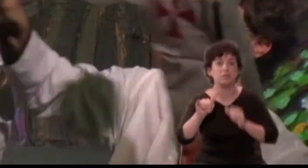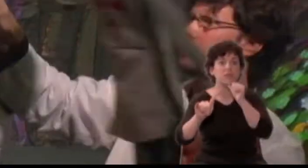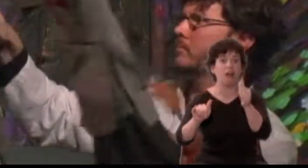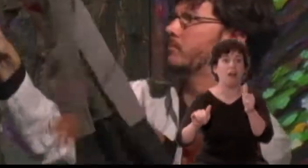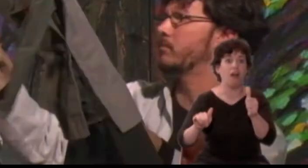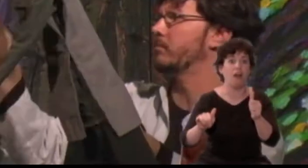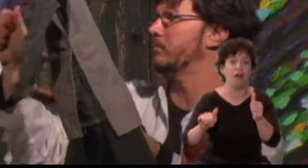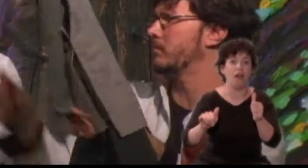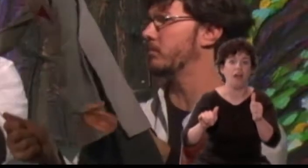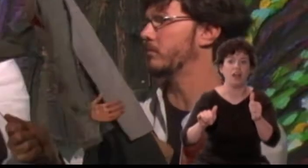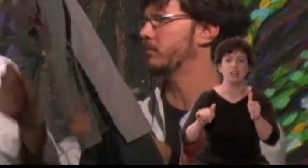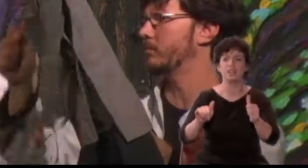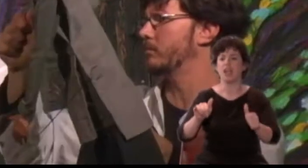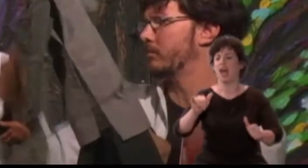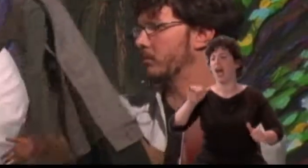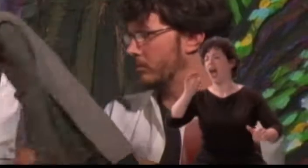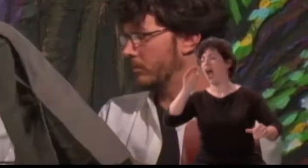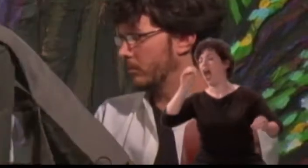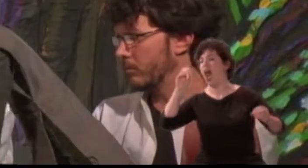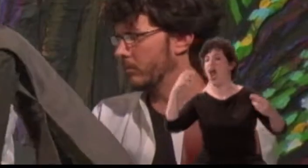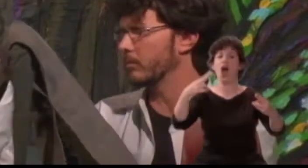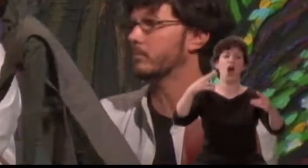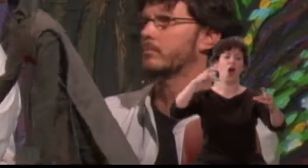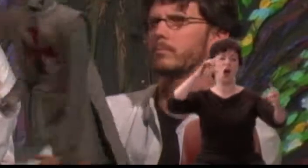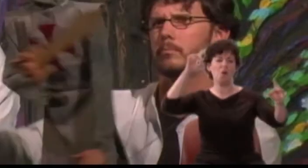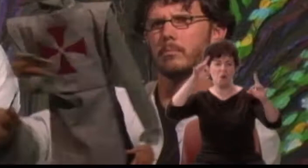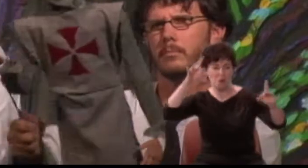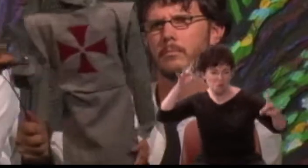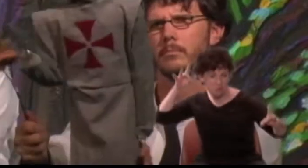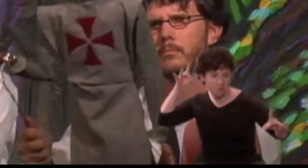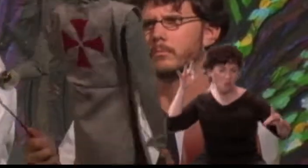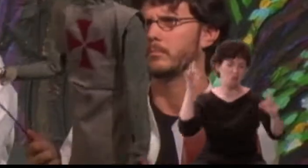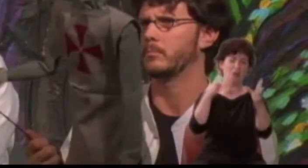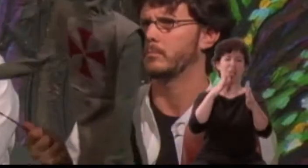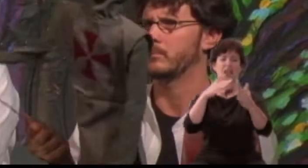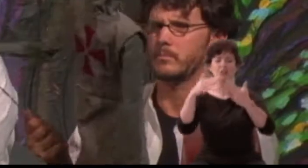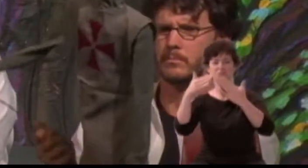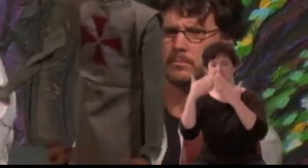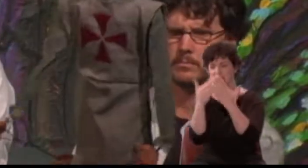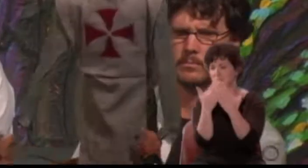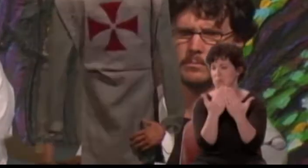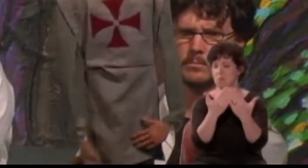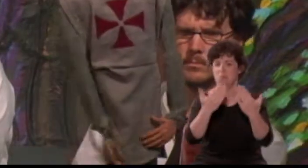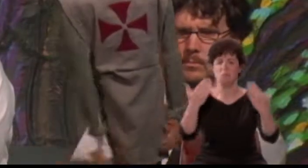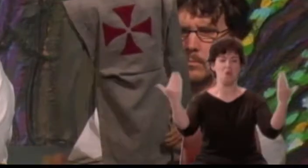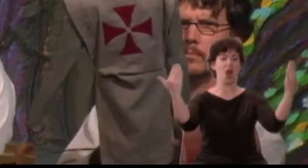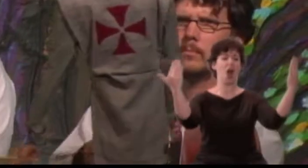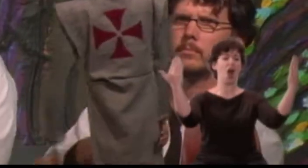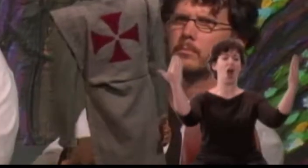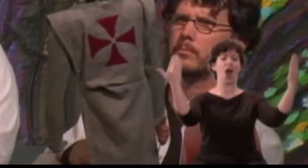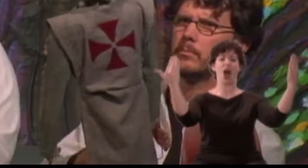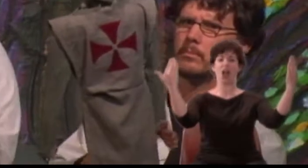O wicked wall, cursed be thy stones for thus deceiving me!